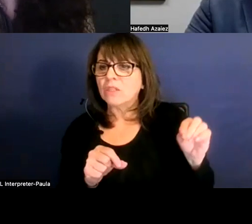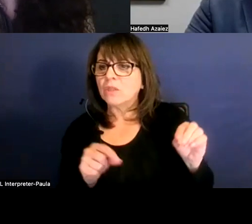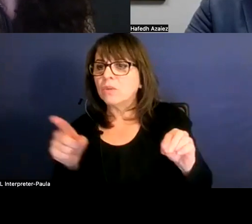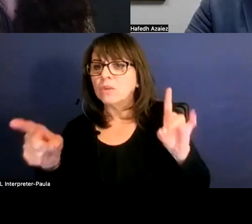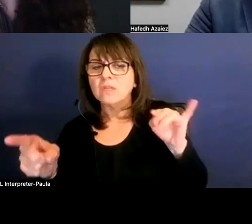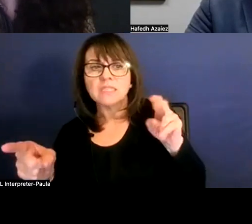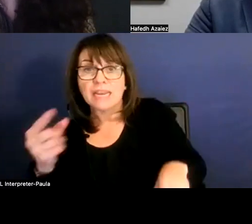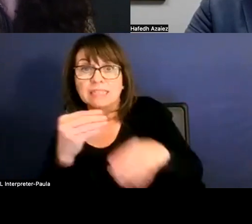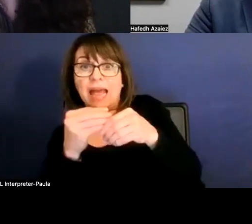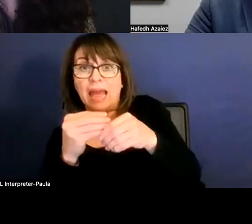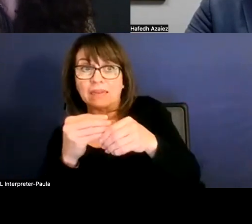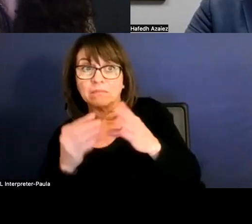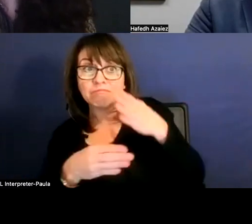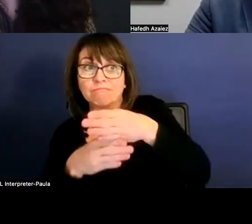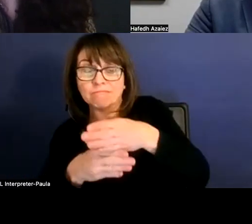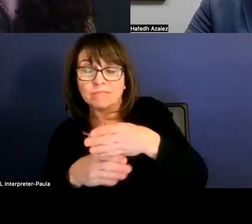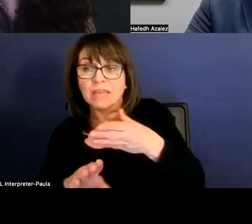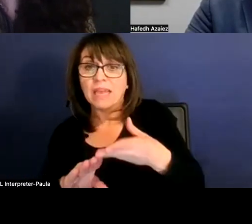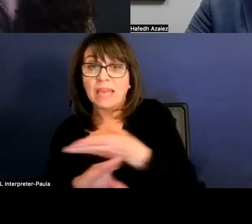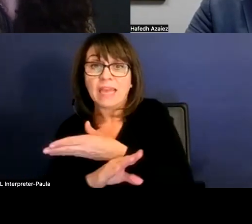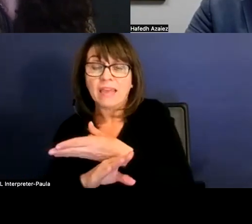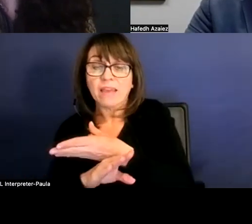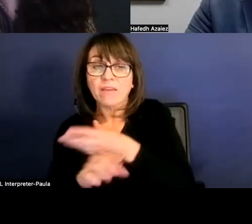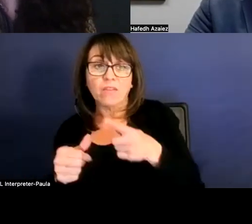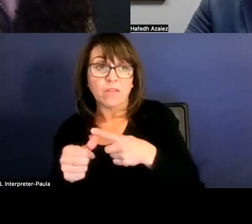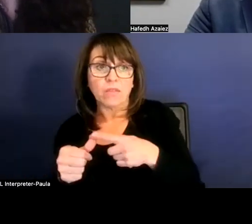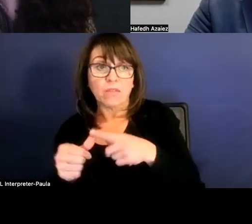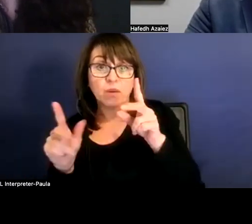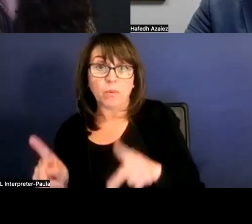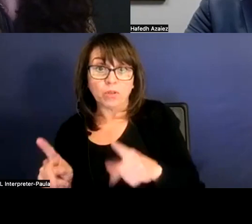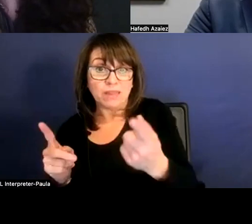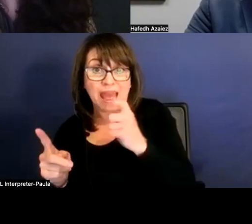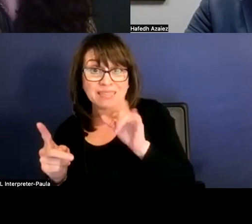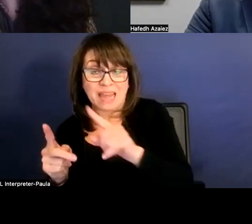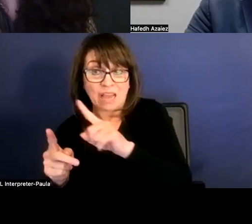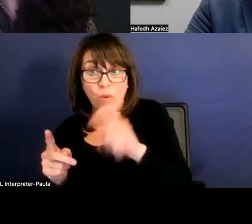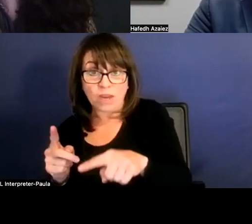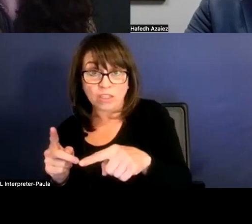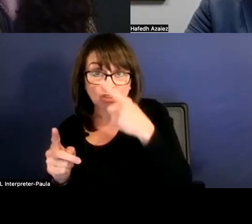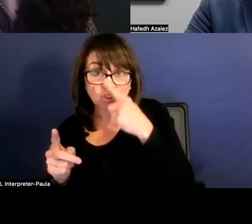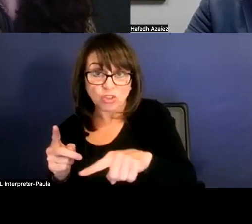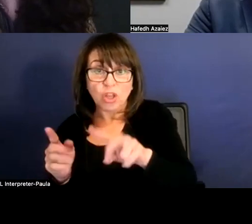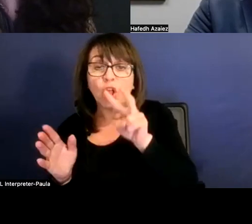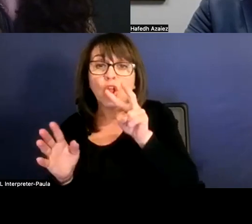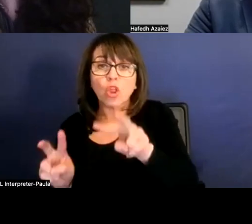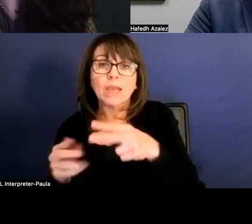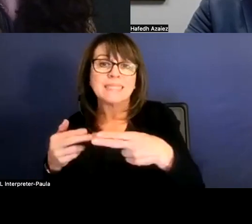before you move on from there, the person that asked that question, if they can go to slide six of the presentation.